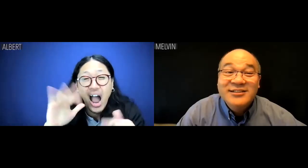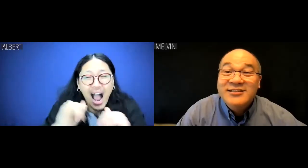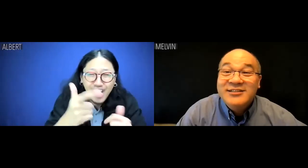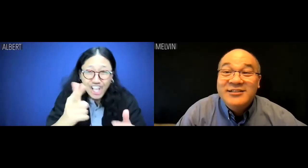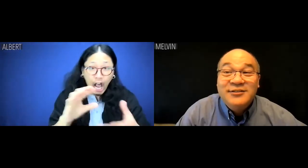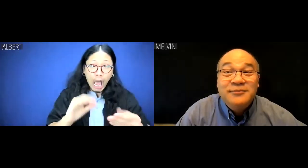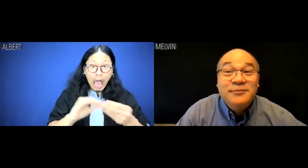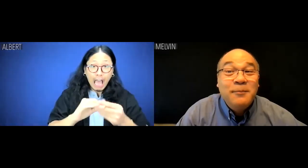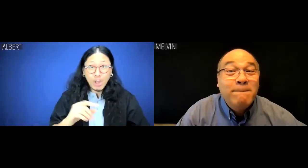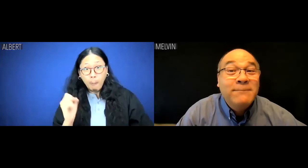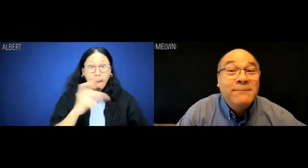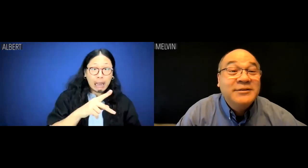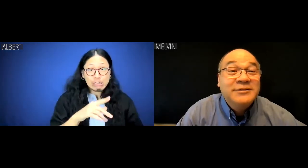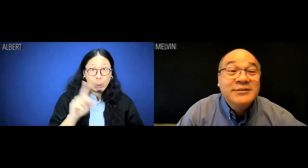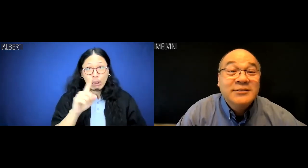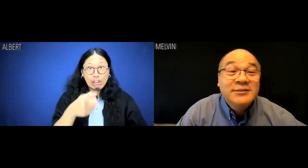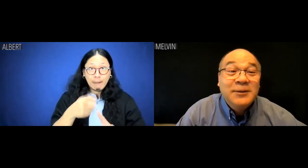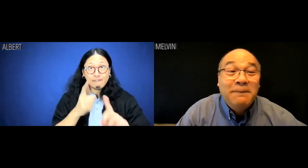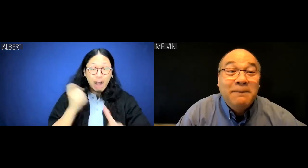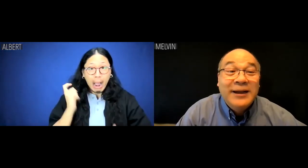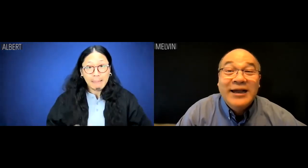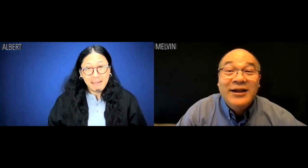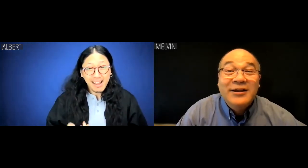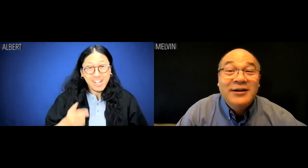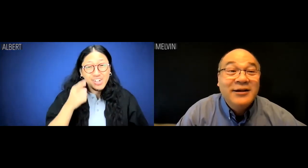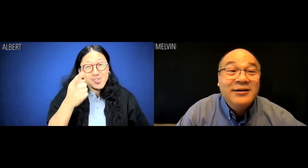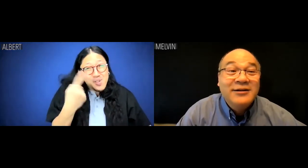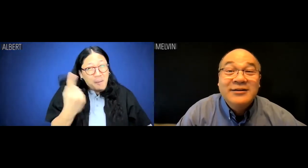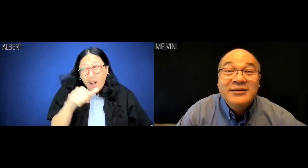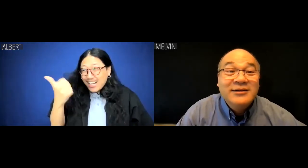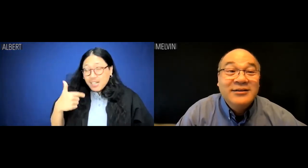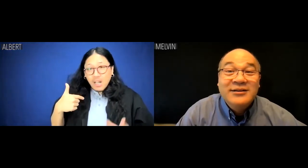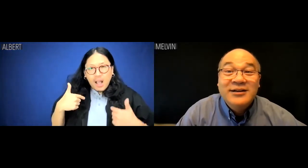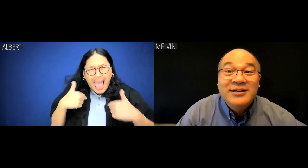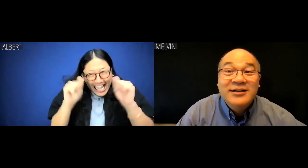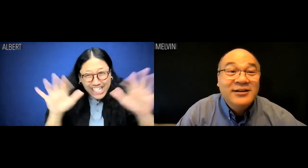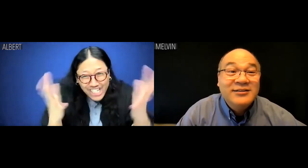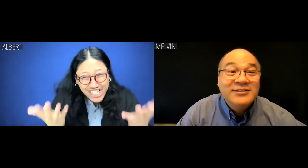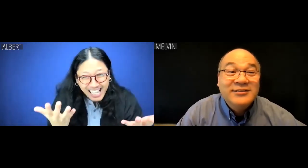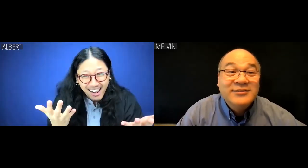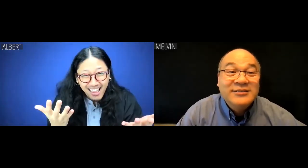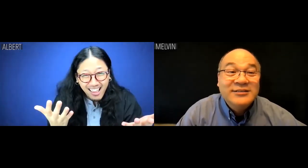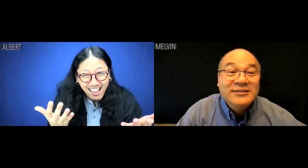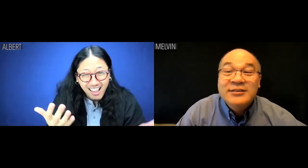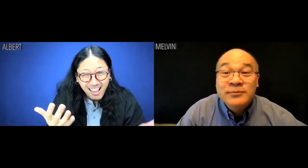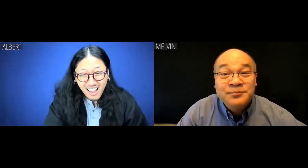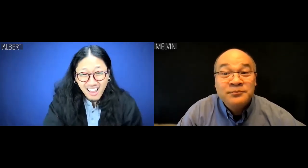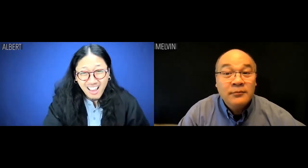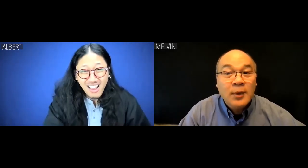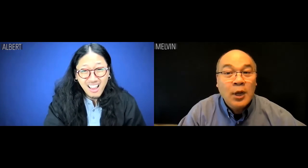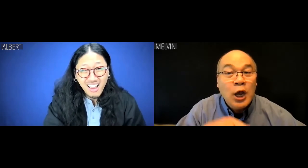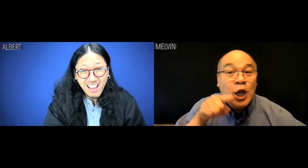Are you going to say go back where you came from to someone else Asian?